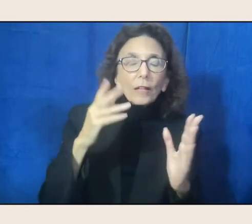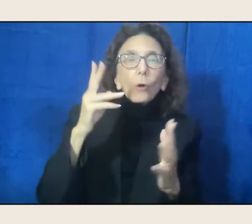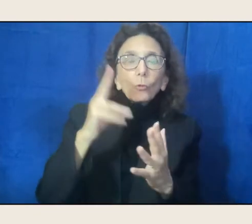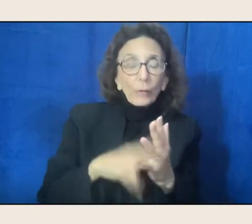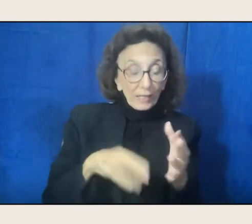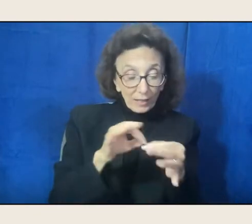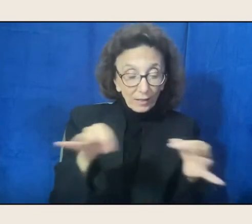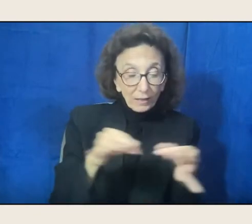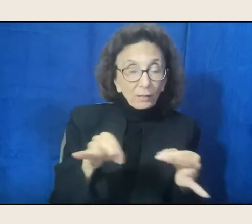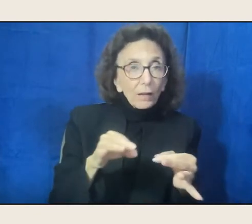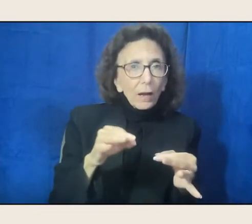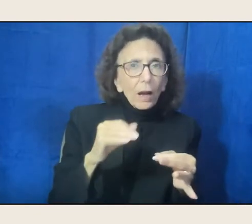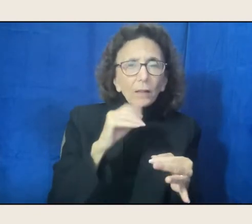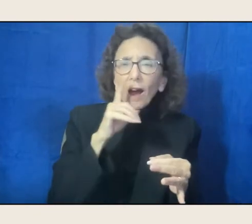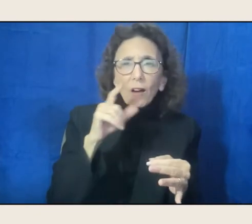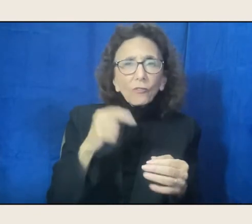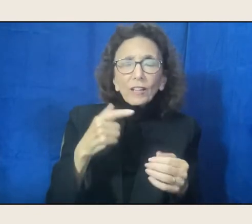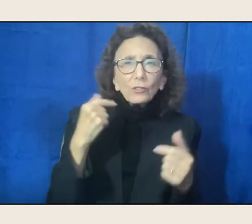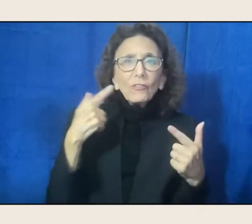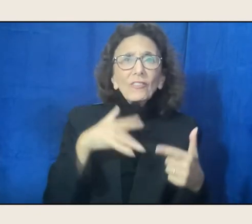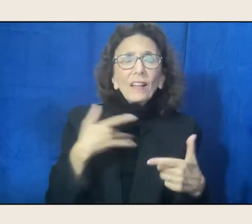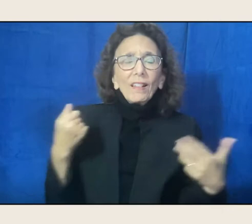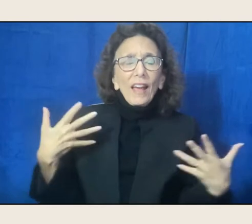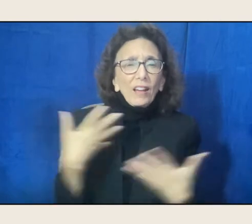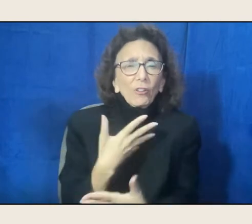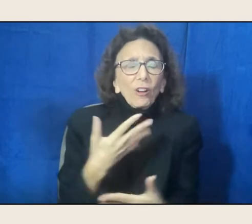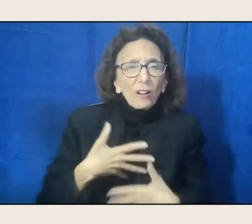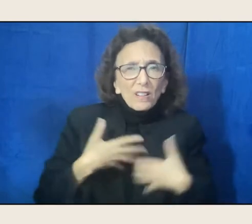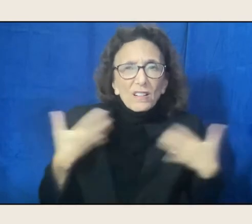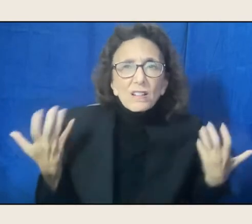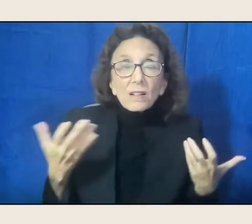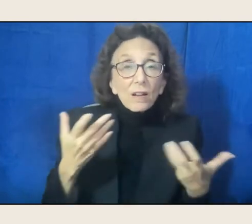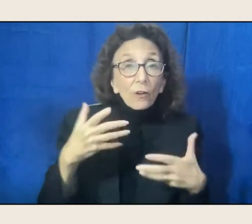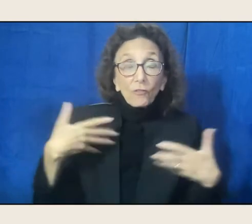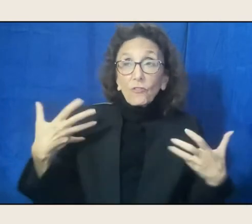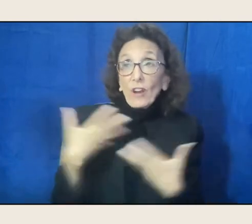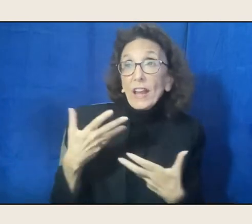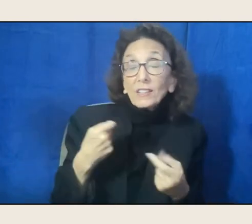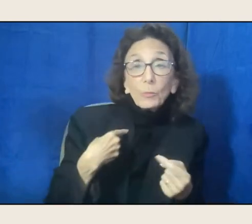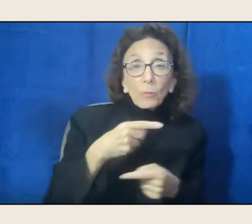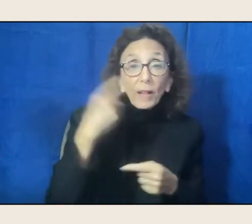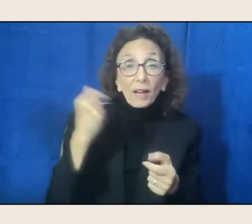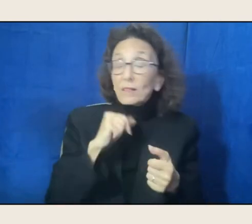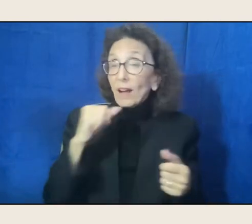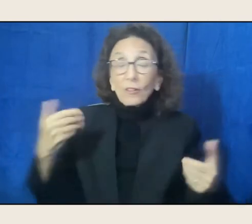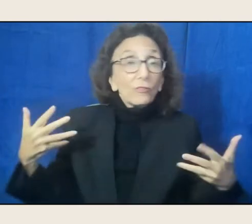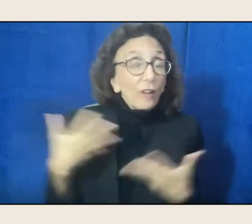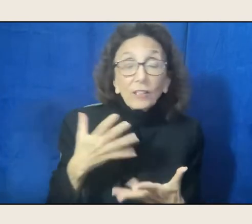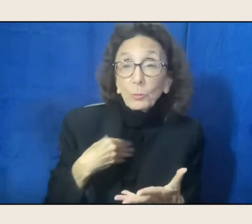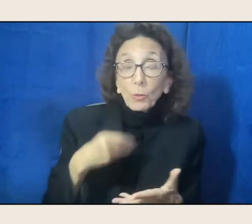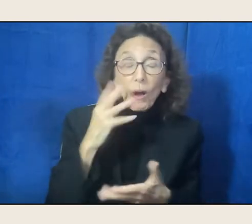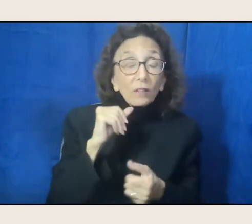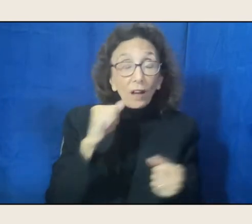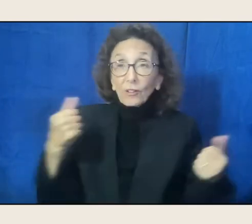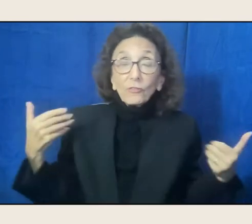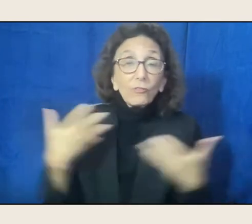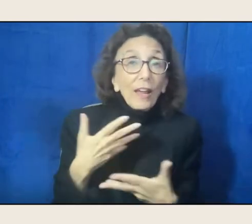"I am not afraid to rejoice. "I am not afraid to be black, I am not afraid to be white, "I am not afraid to be hungry, I am not afraid to be full,